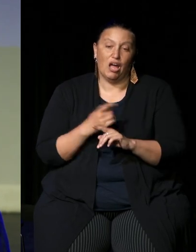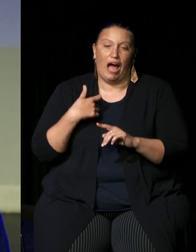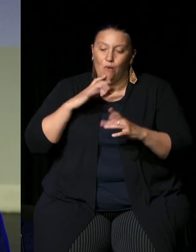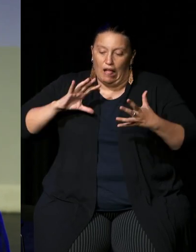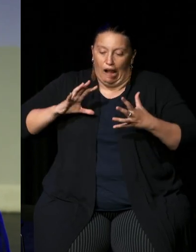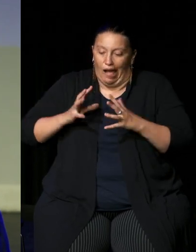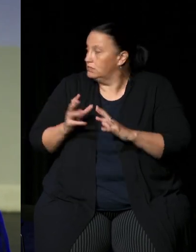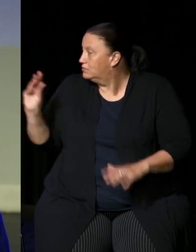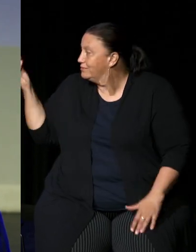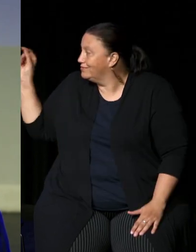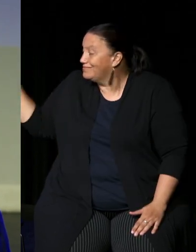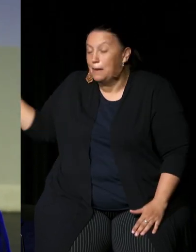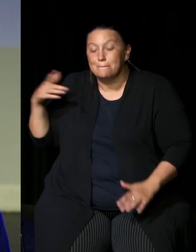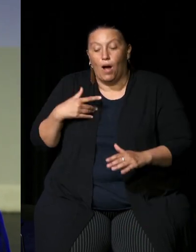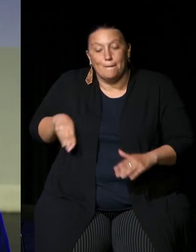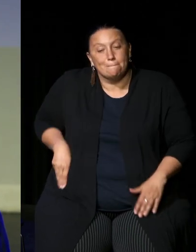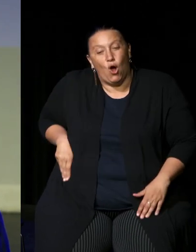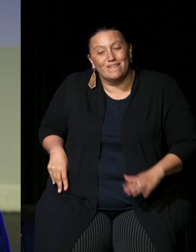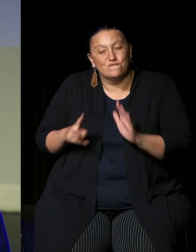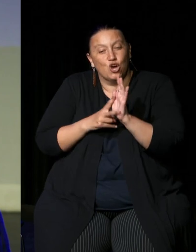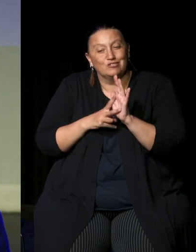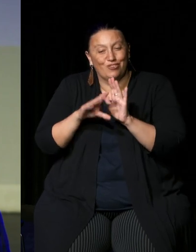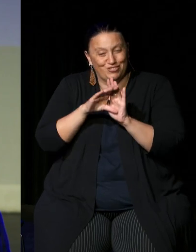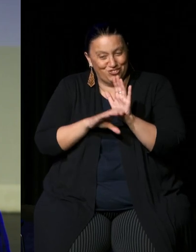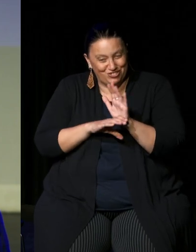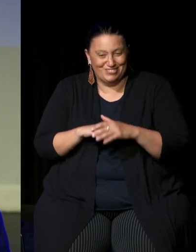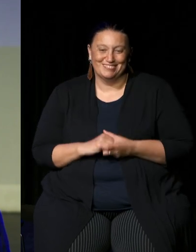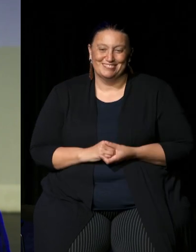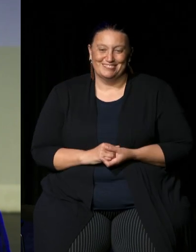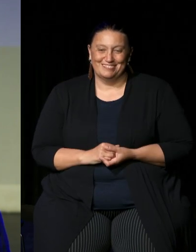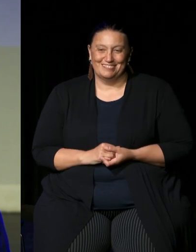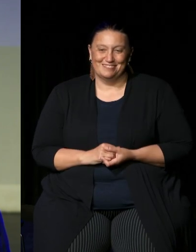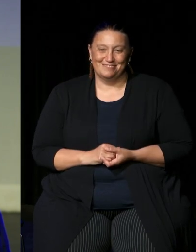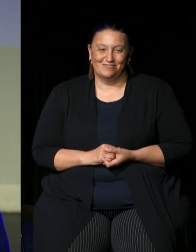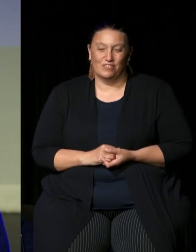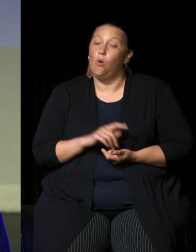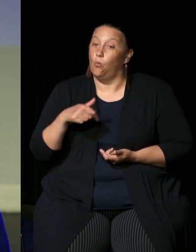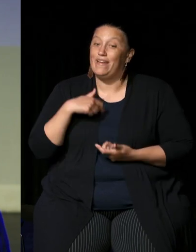Constitution and if you've not been able to get your hands on one we're able to help you with that